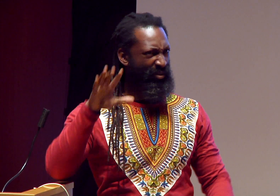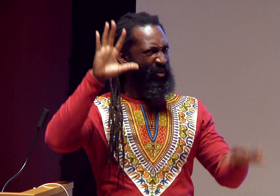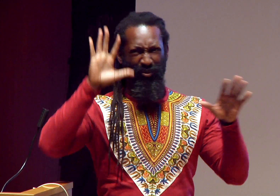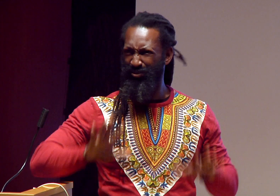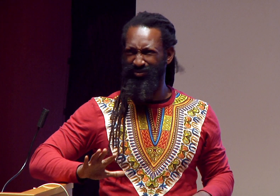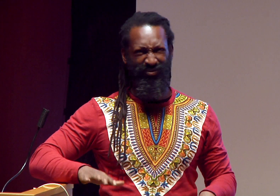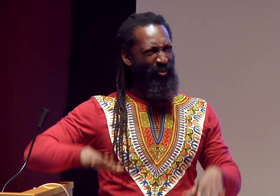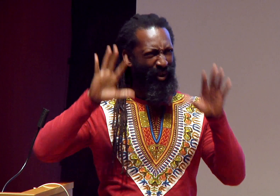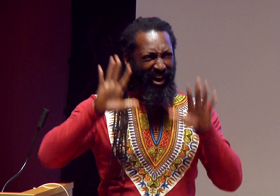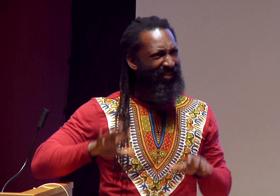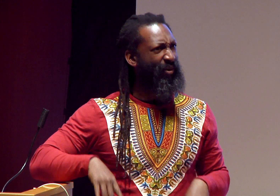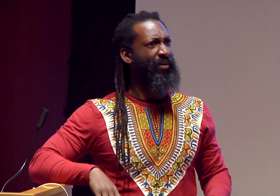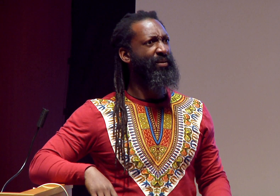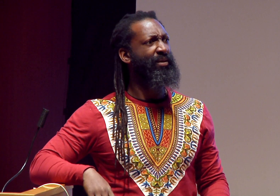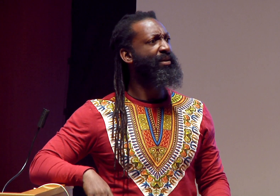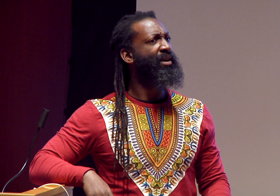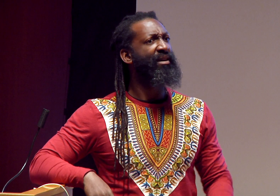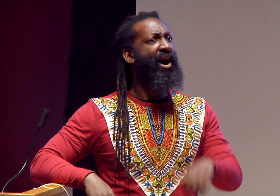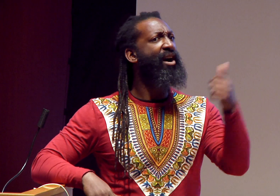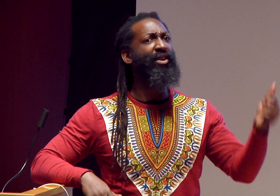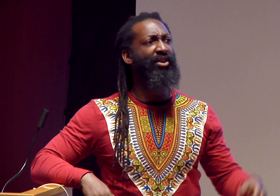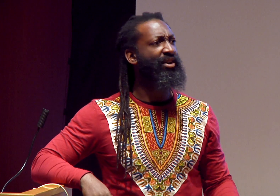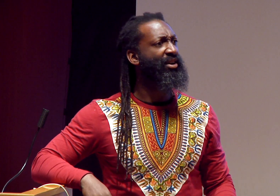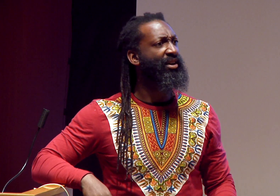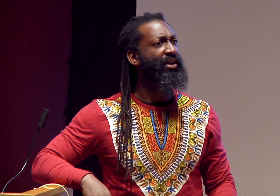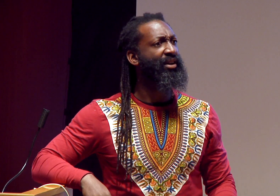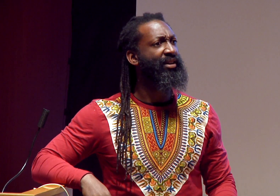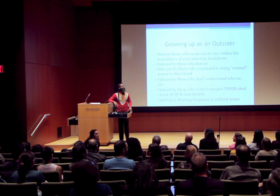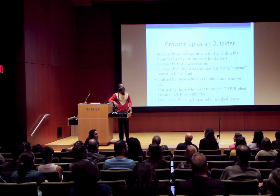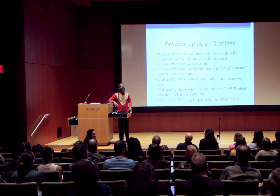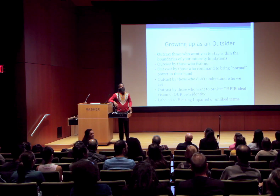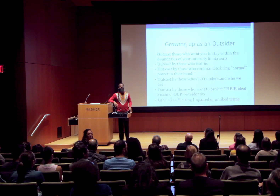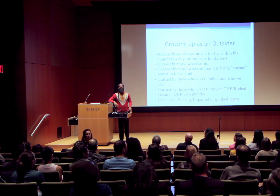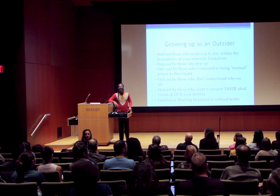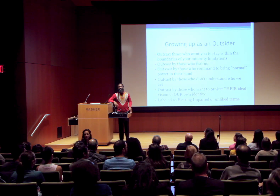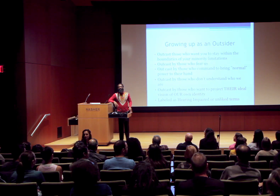Exactly. Wonderful. Wonderful answer. Any others?